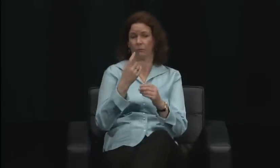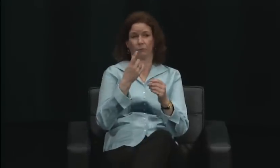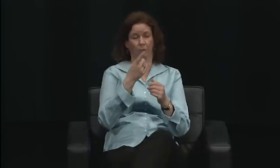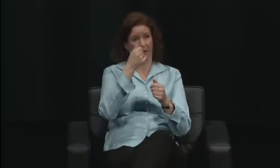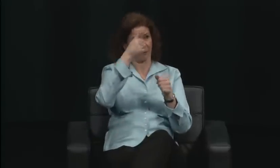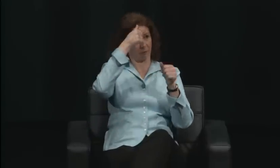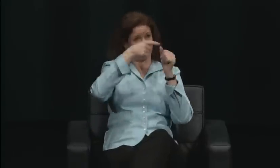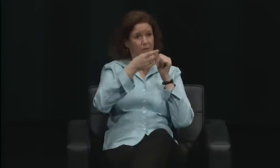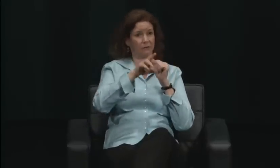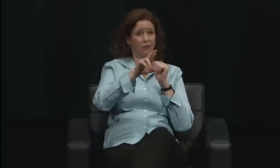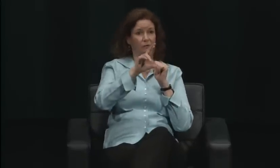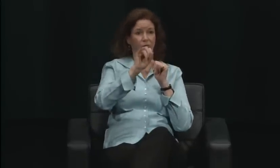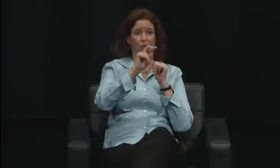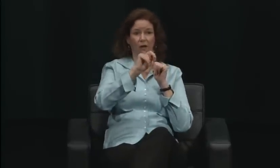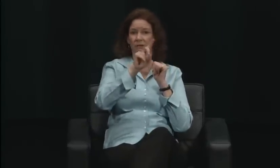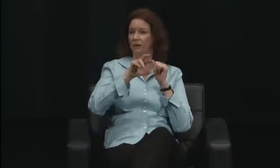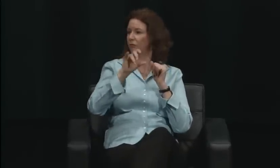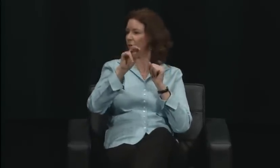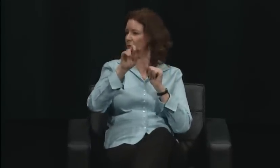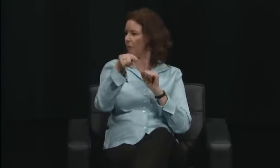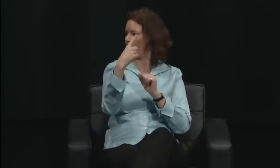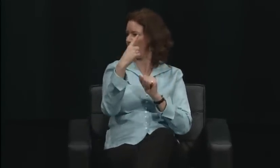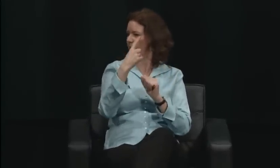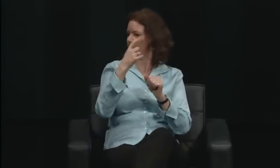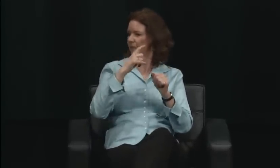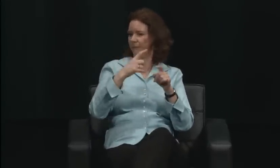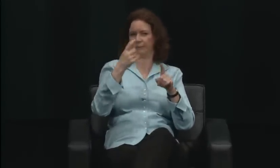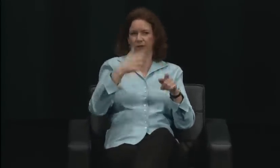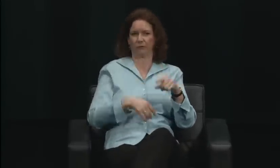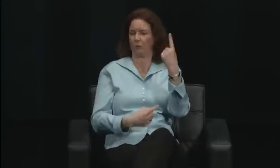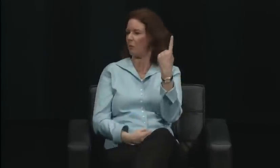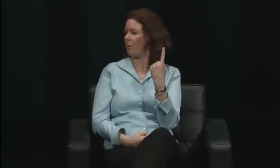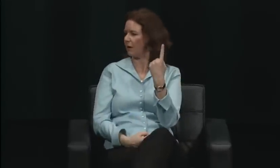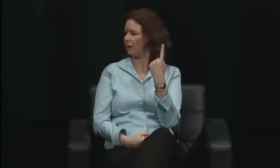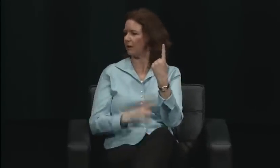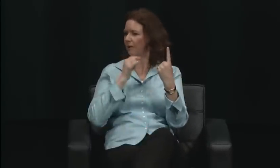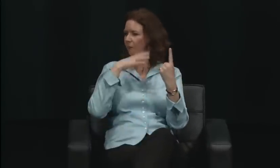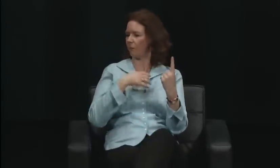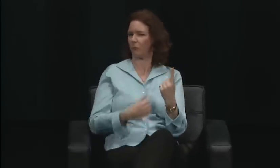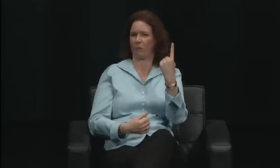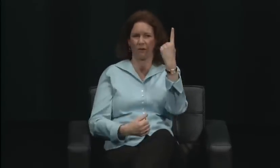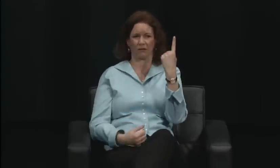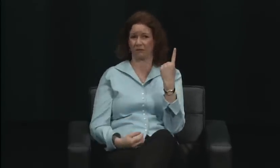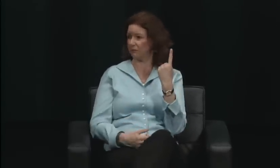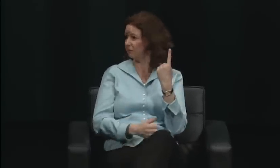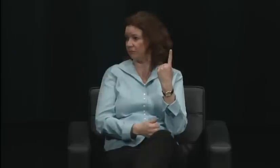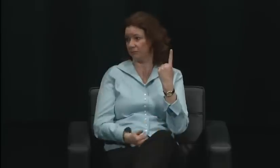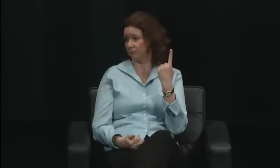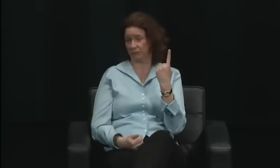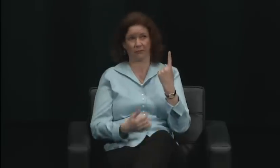And I believe the board did that deliberately. I really do. Do you know that for fact? No, I said I believe that.